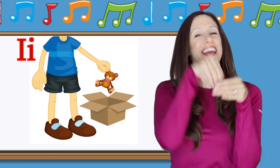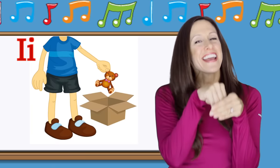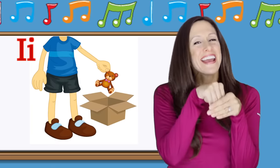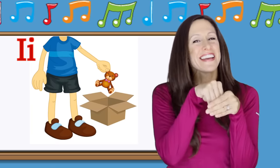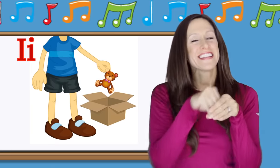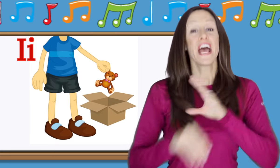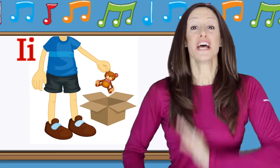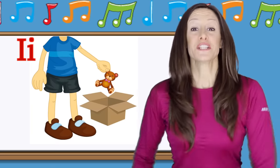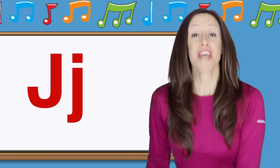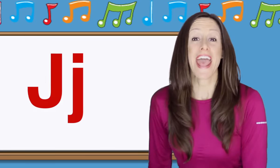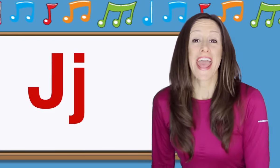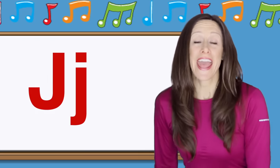I is for In